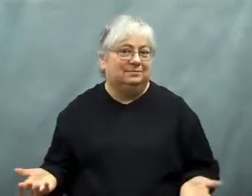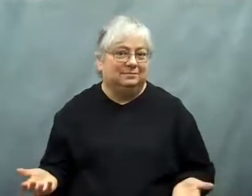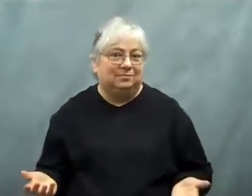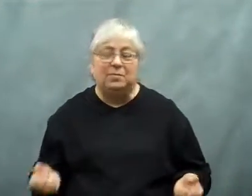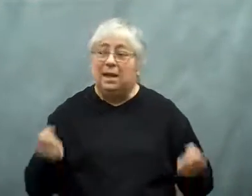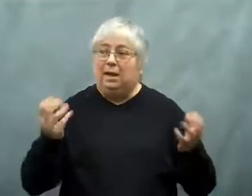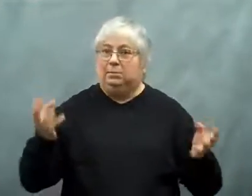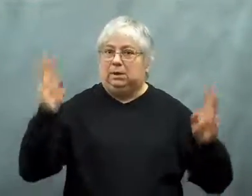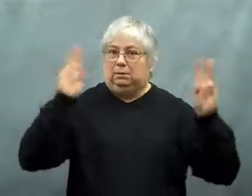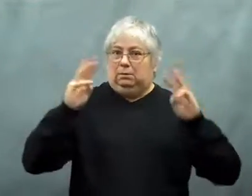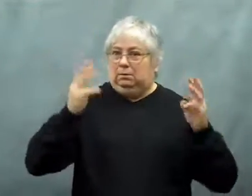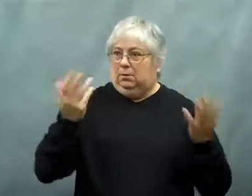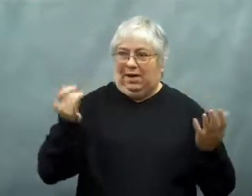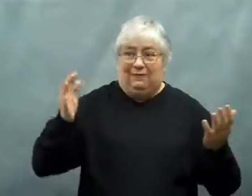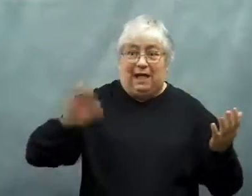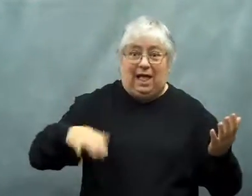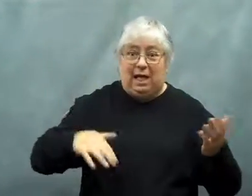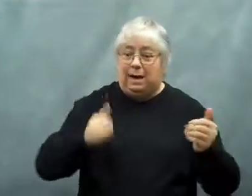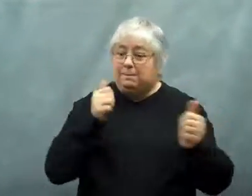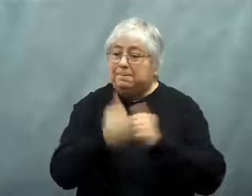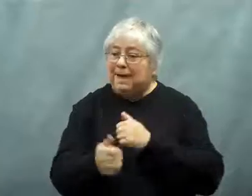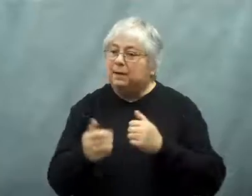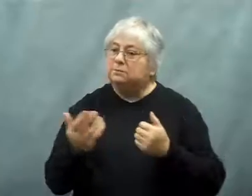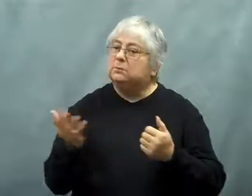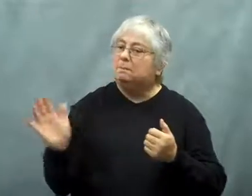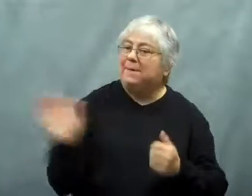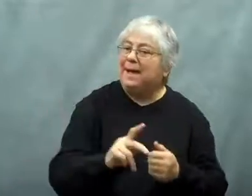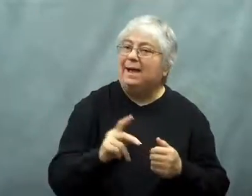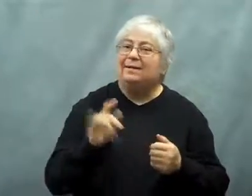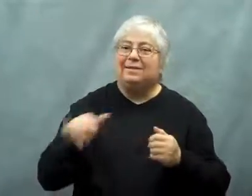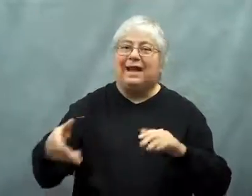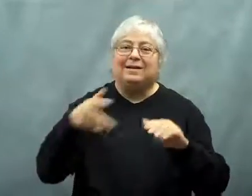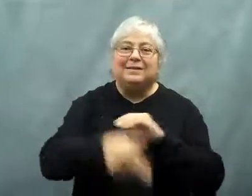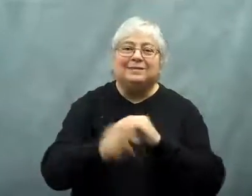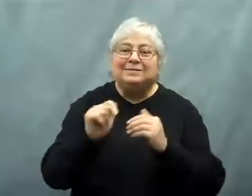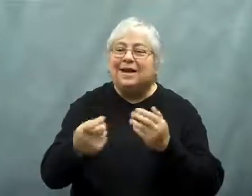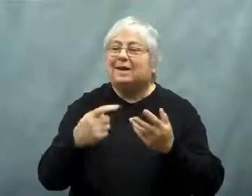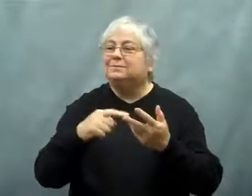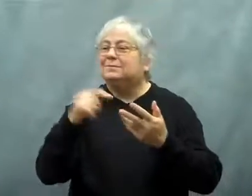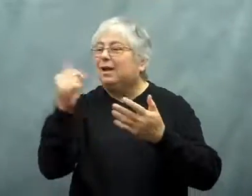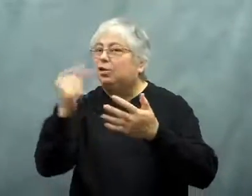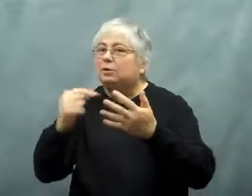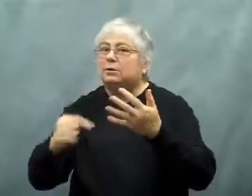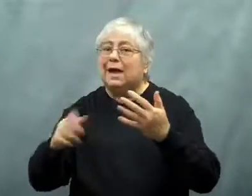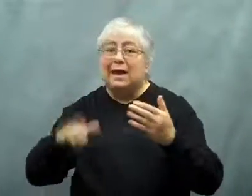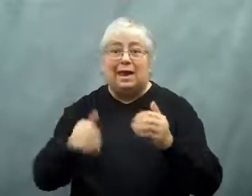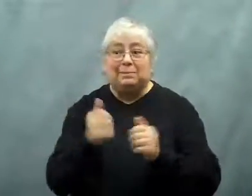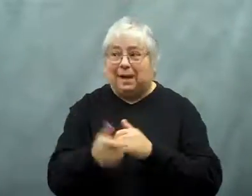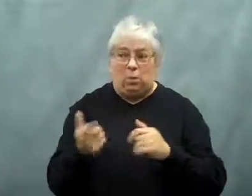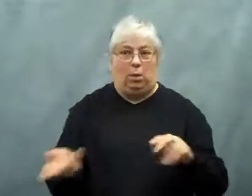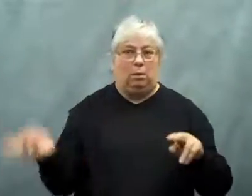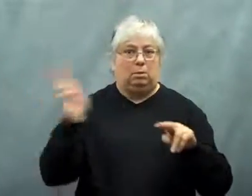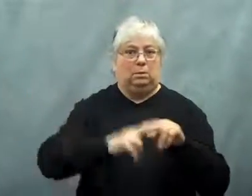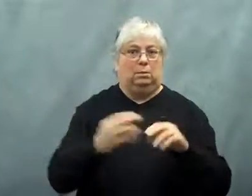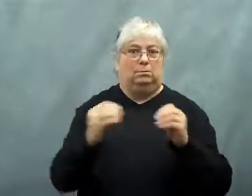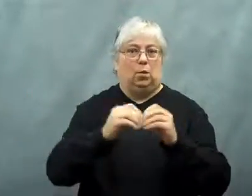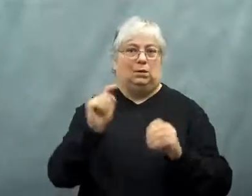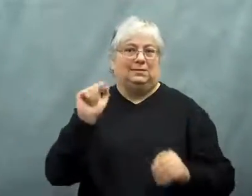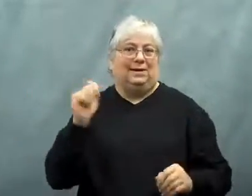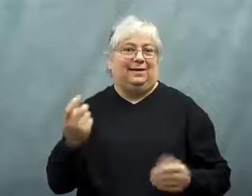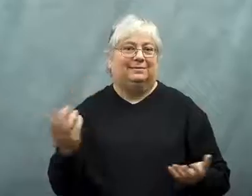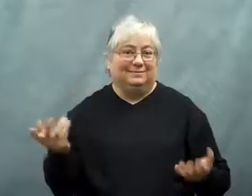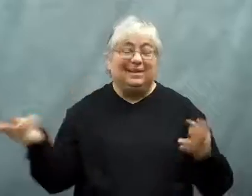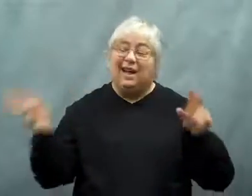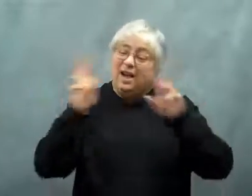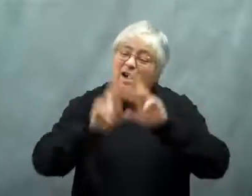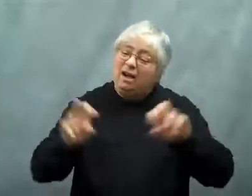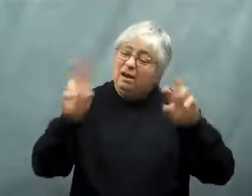There was a concern about huge tax increases if it wasn't reinstated.